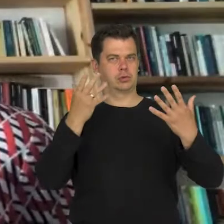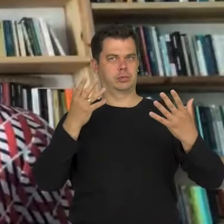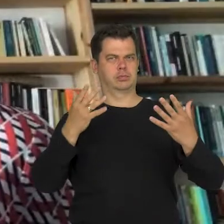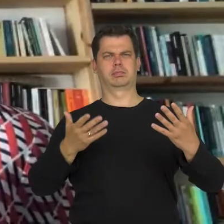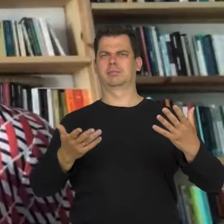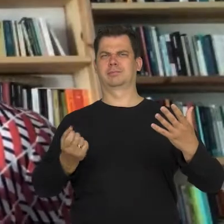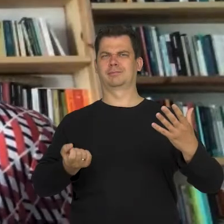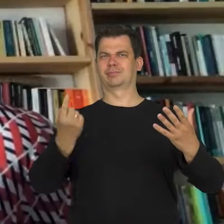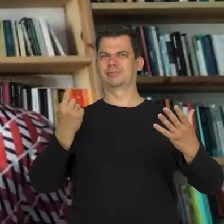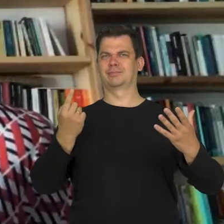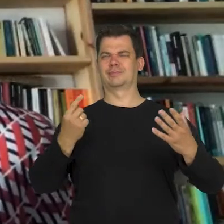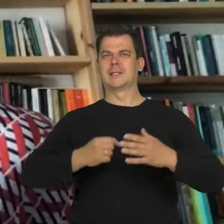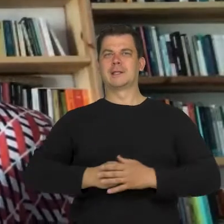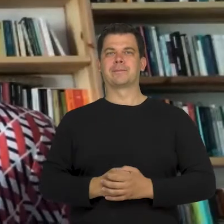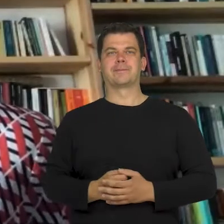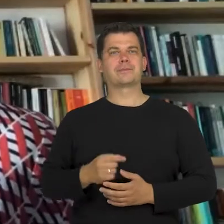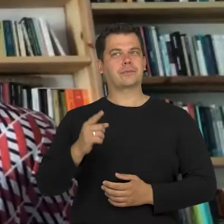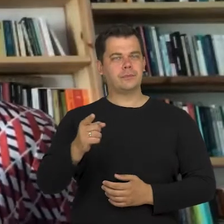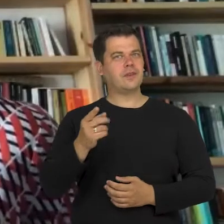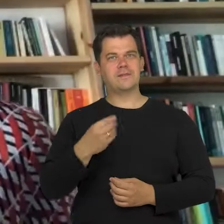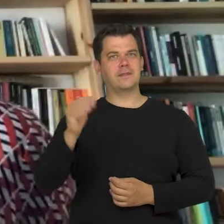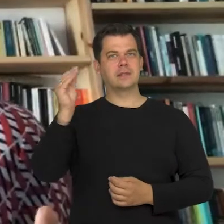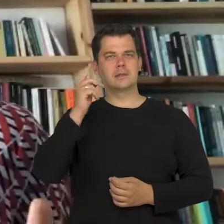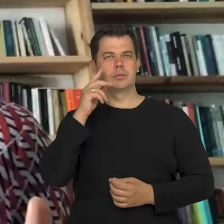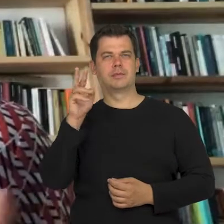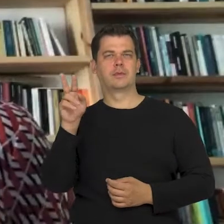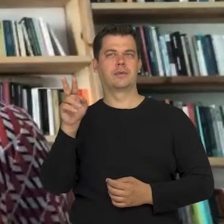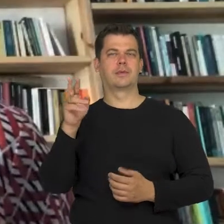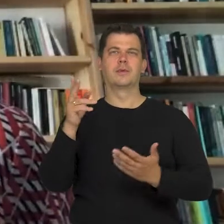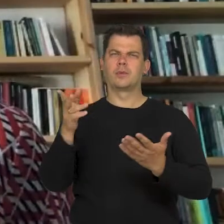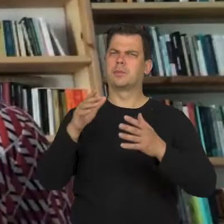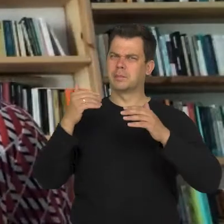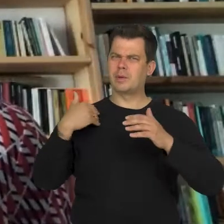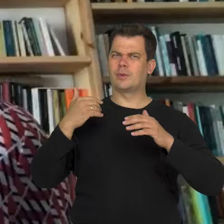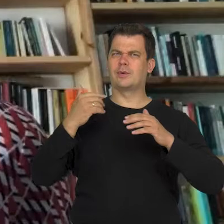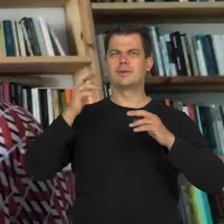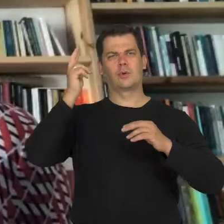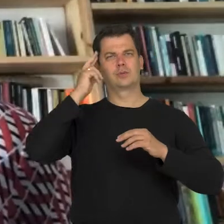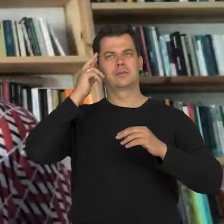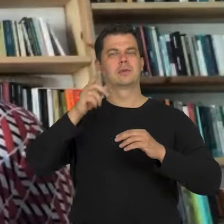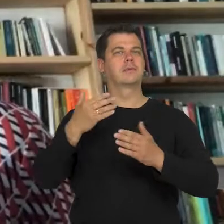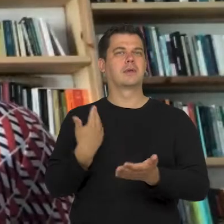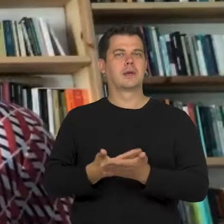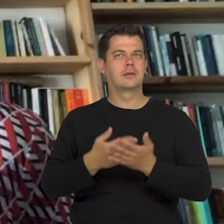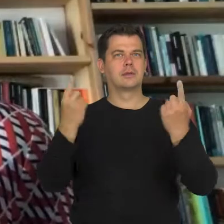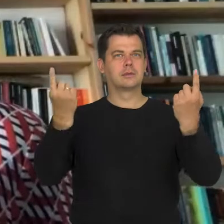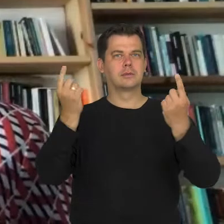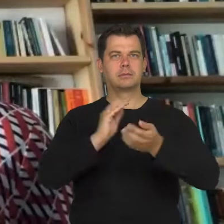because despite all of that understanding regarding the source of homelessness